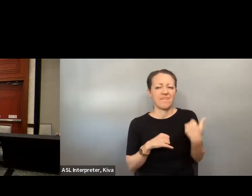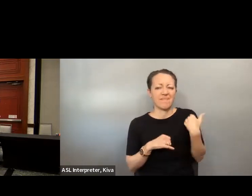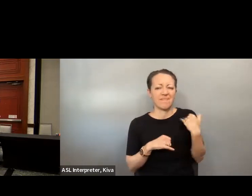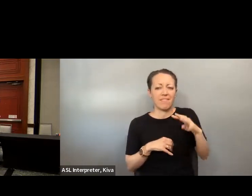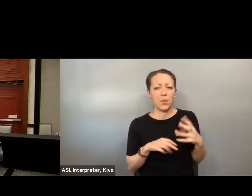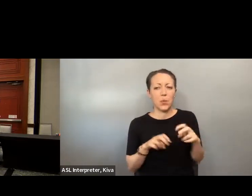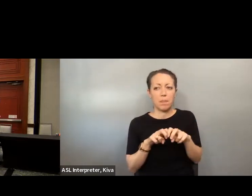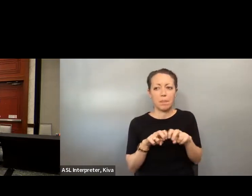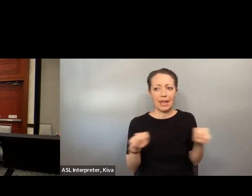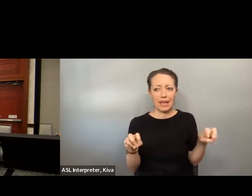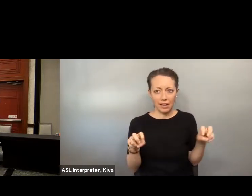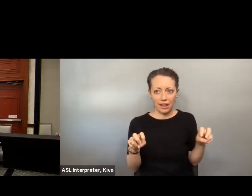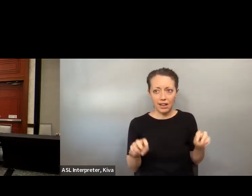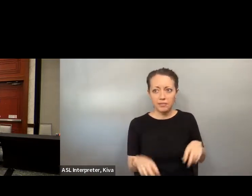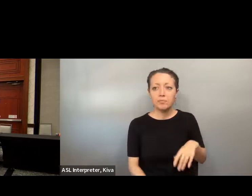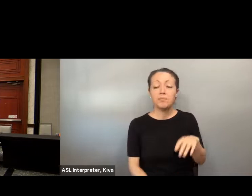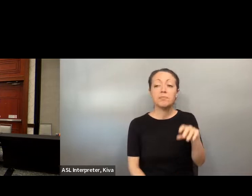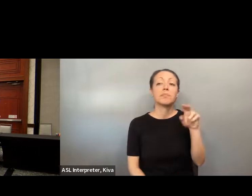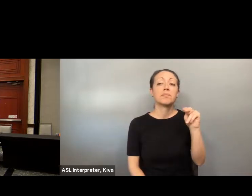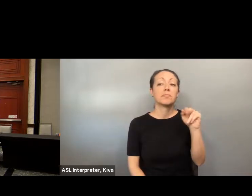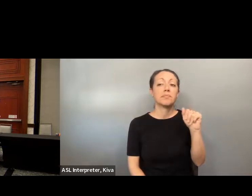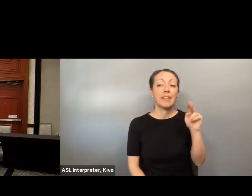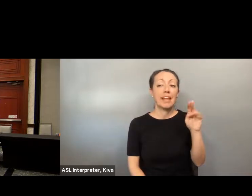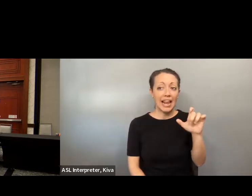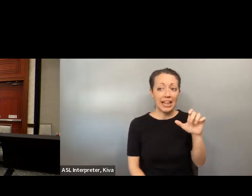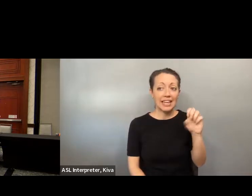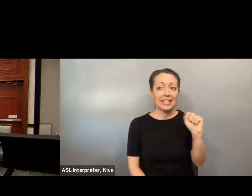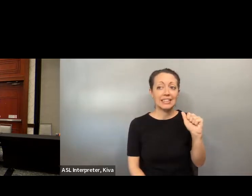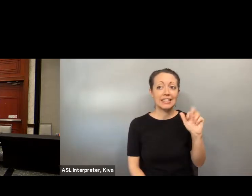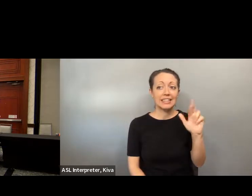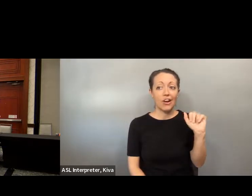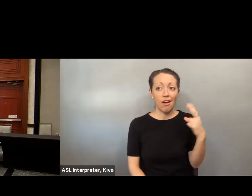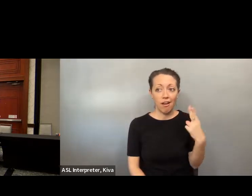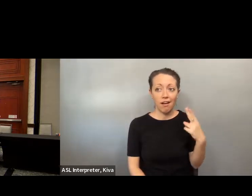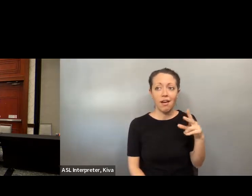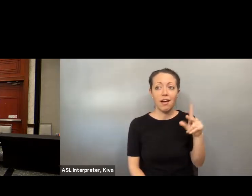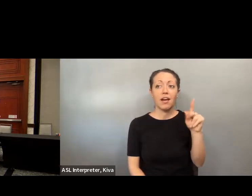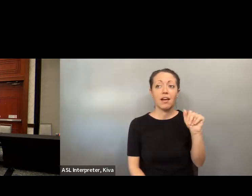Michelle, Canter, Collin, Doug Crew, Thomas Hicks, and Amy Keith, and at the crossroads of identity Jasmine Gallego, David Darm, Sarah Goldman Nadine Smith and Cecil schoon and finally running for office, as Jocelyn, David,